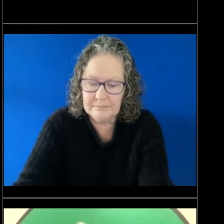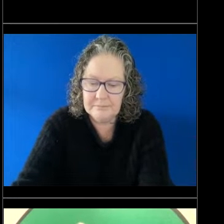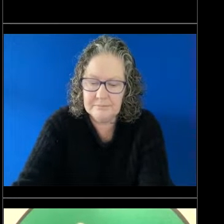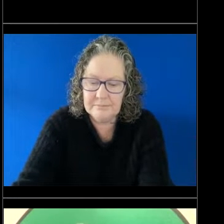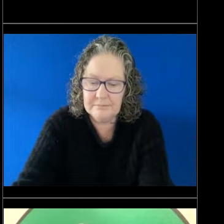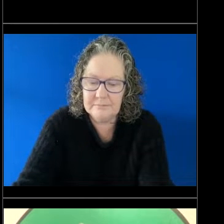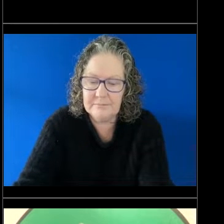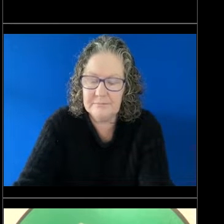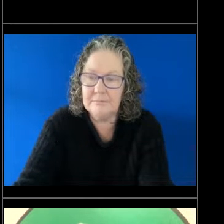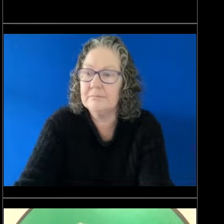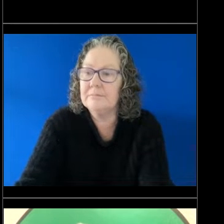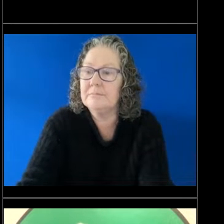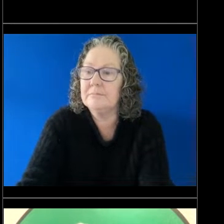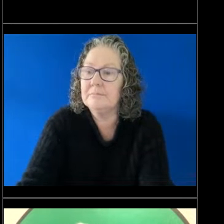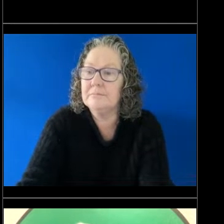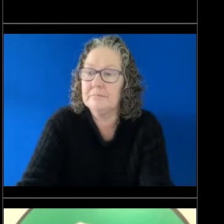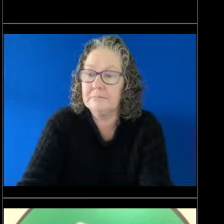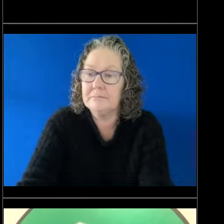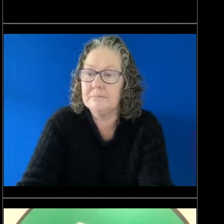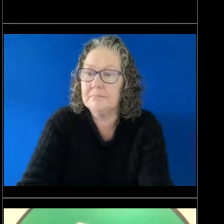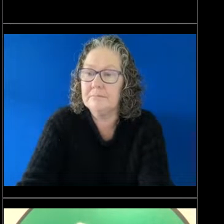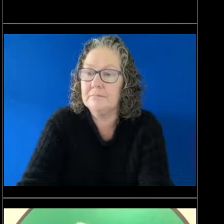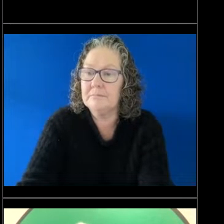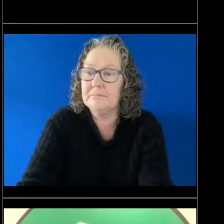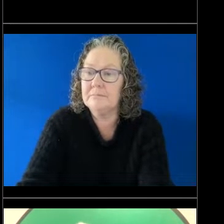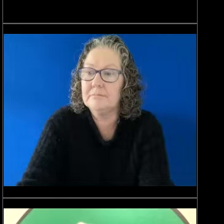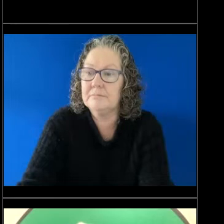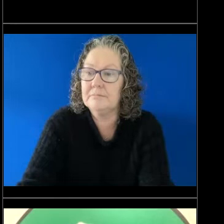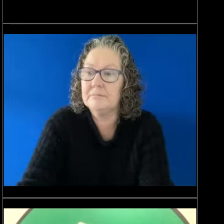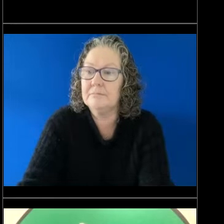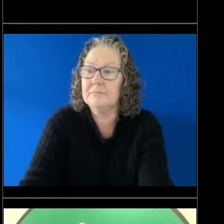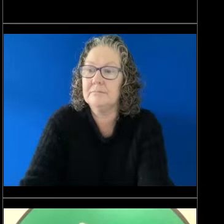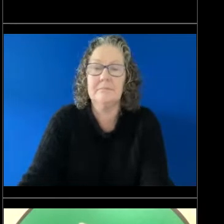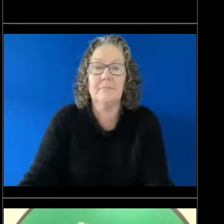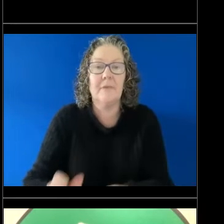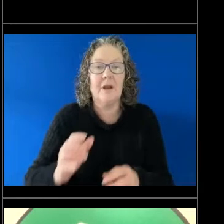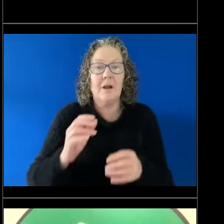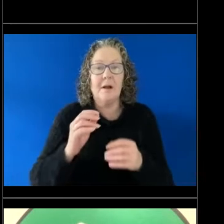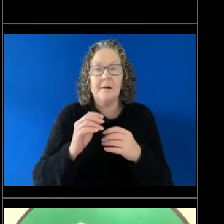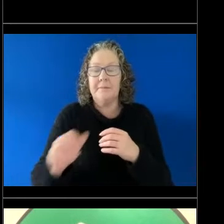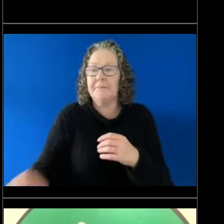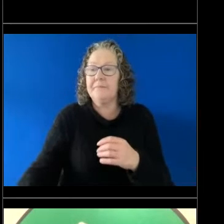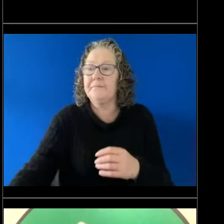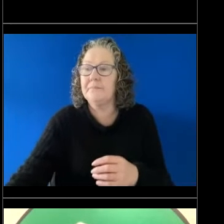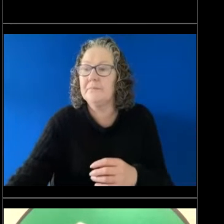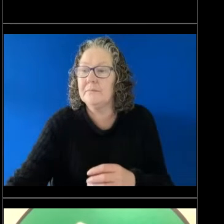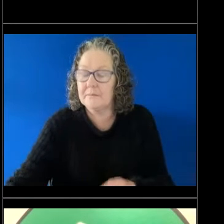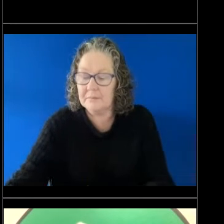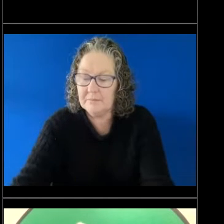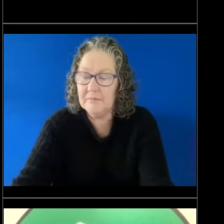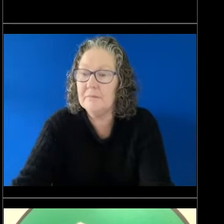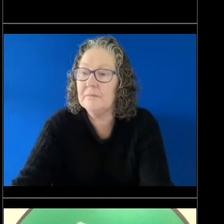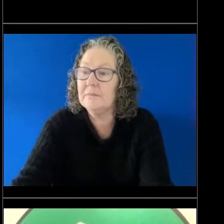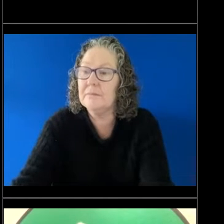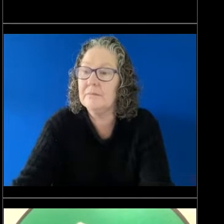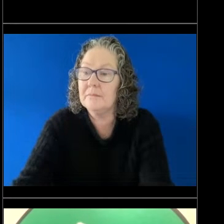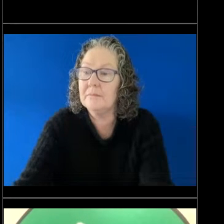I'll close that poll off now and then I'll share the results for you all. And then I will just ask